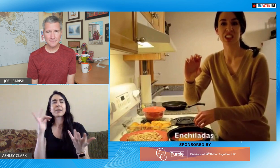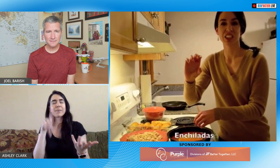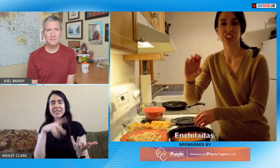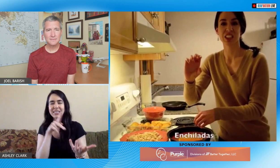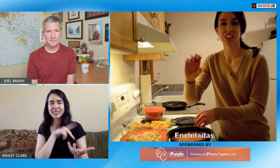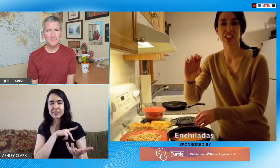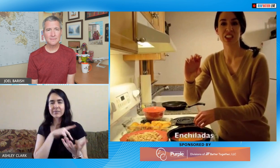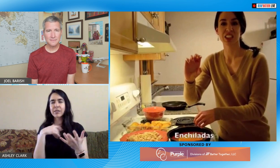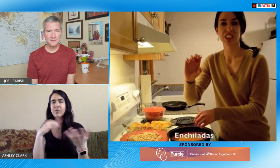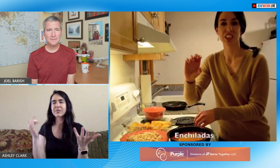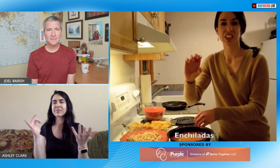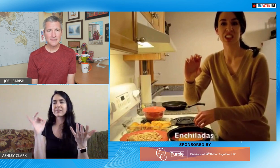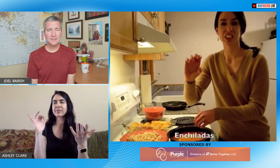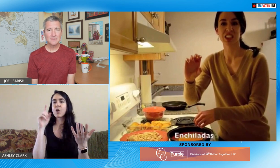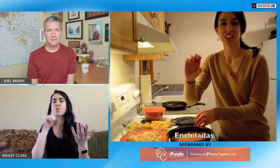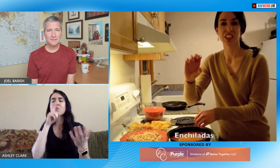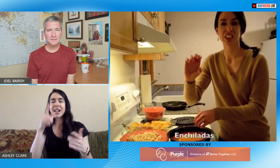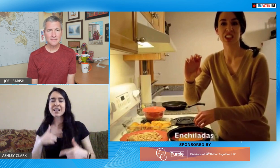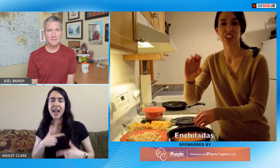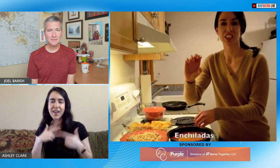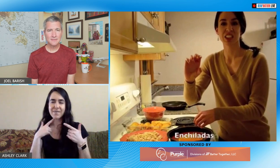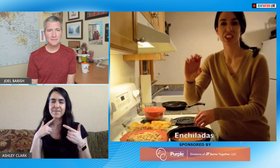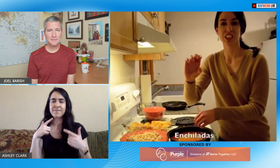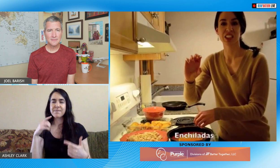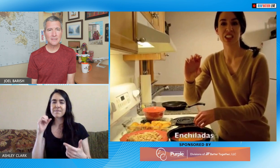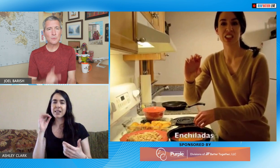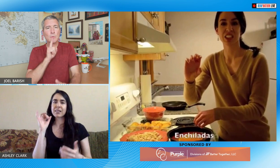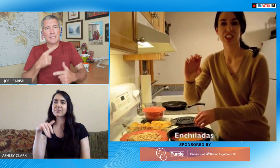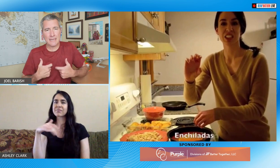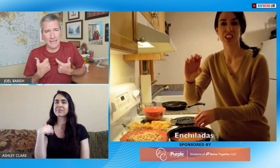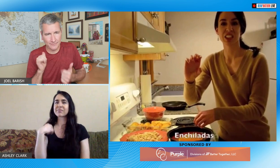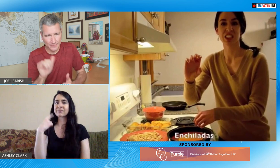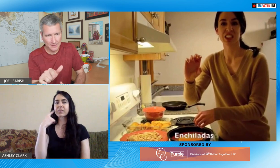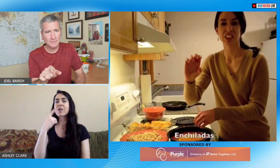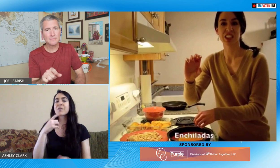front of a camera to teach science but I as I became more personal I wanted to